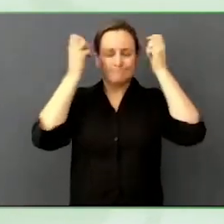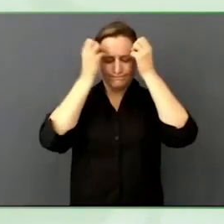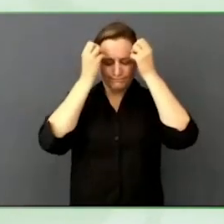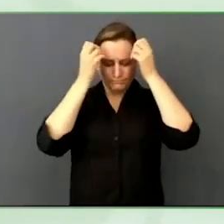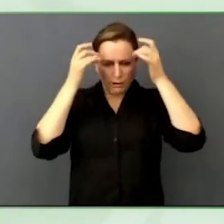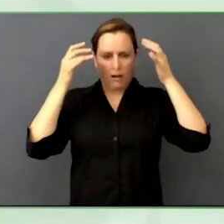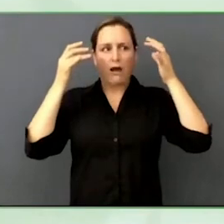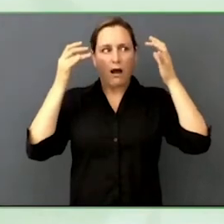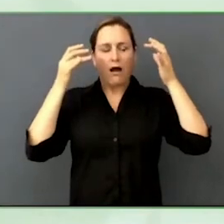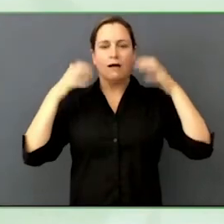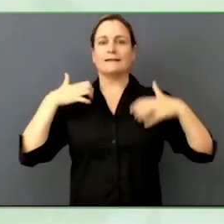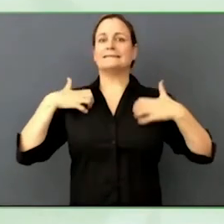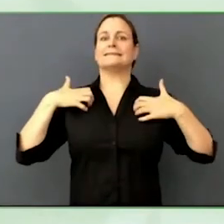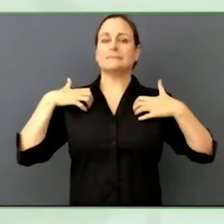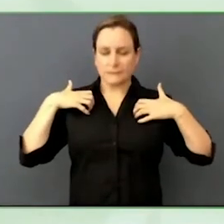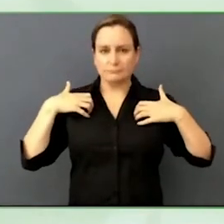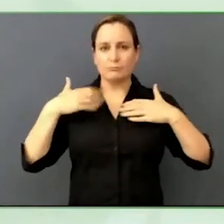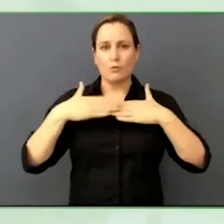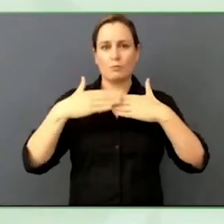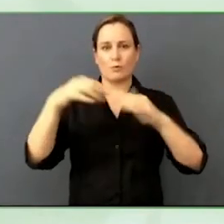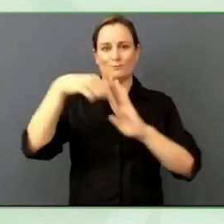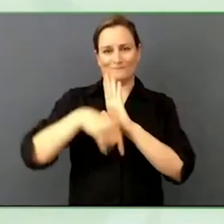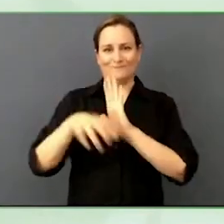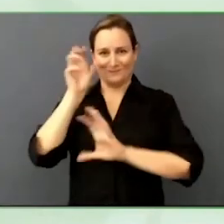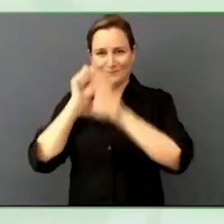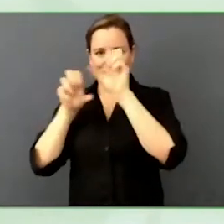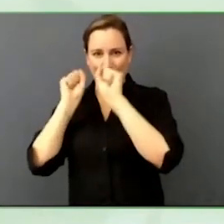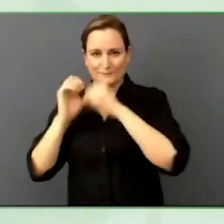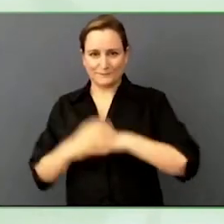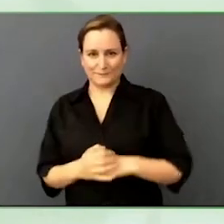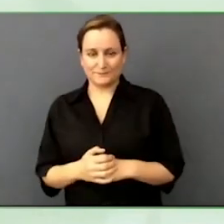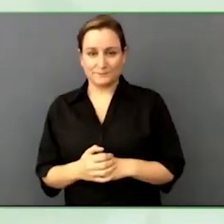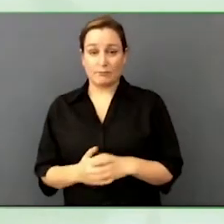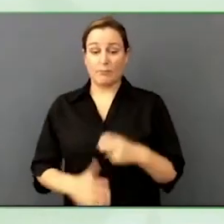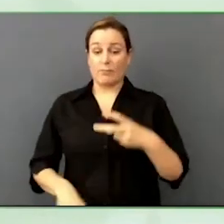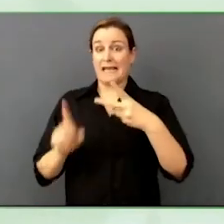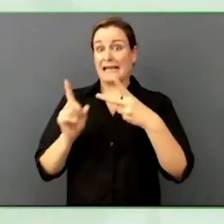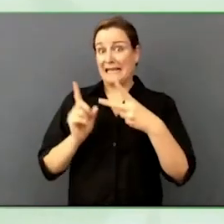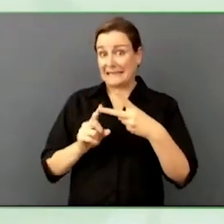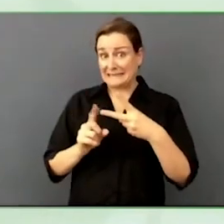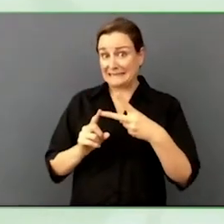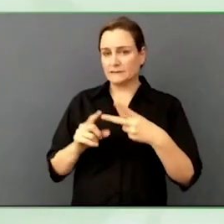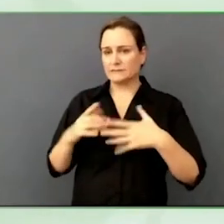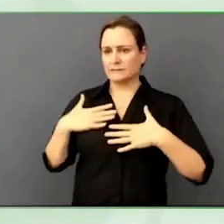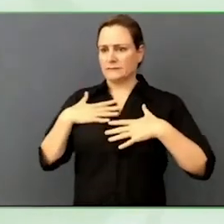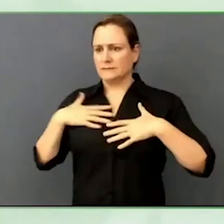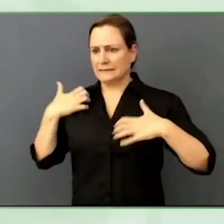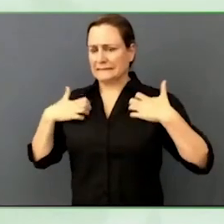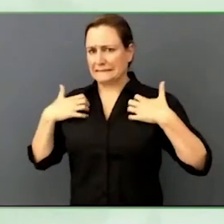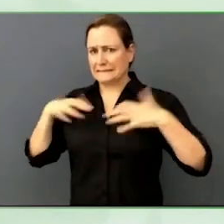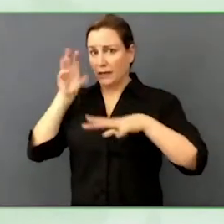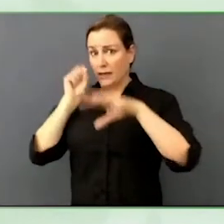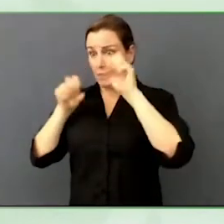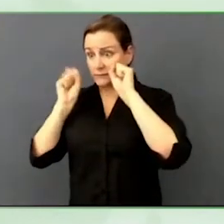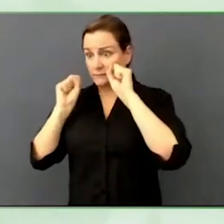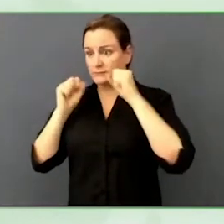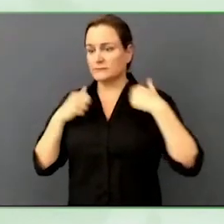There is also a phenomenon called suspended disbelief where we will suspend our notion of reality to enjoy what we are doing.